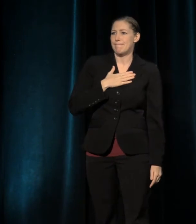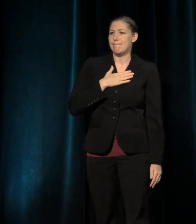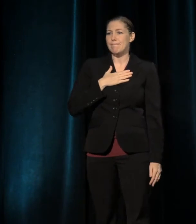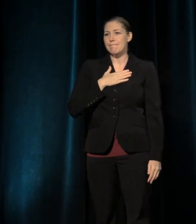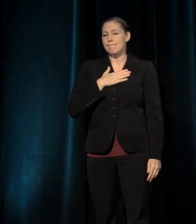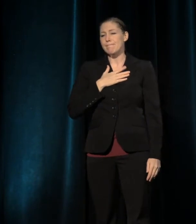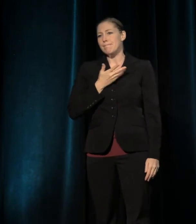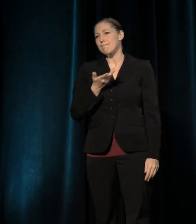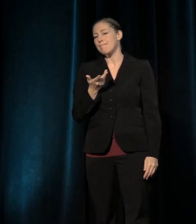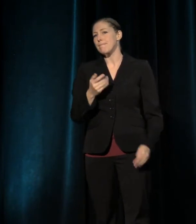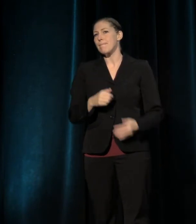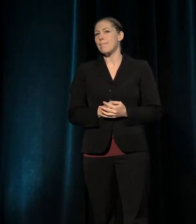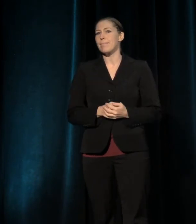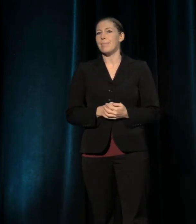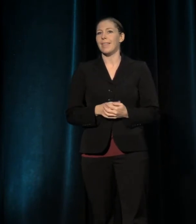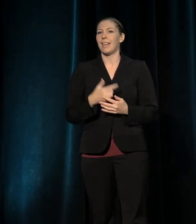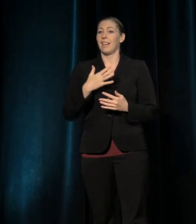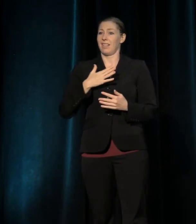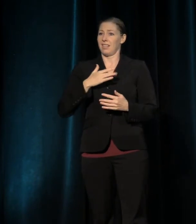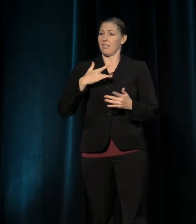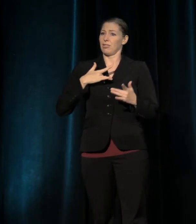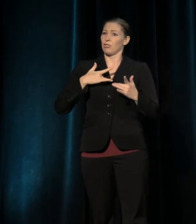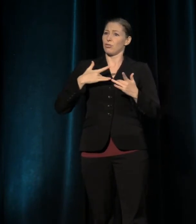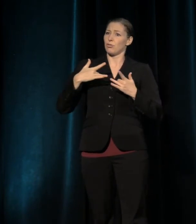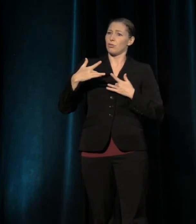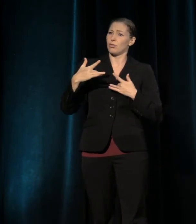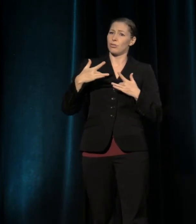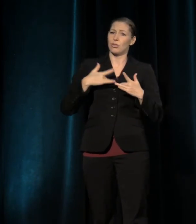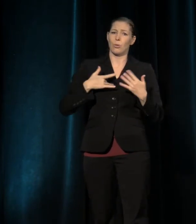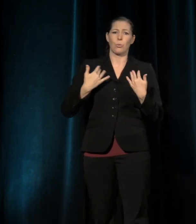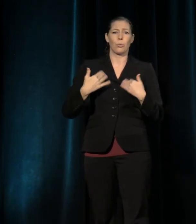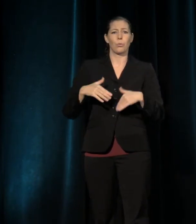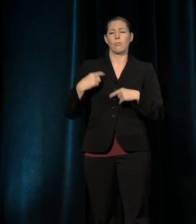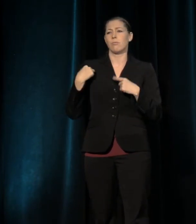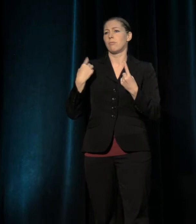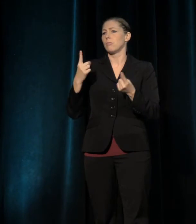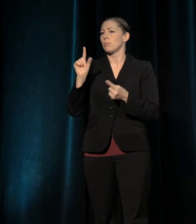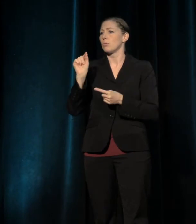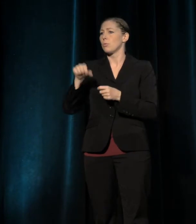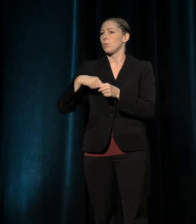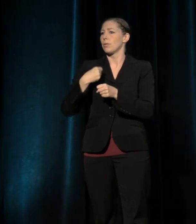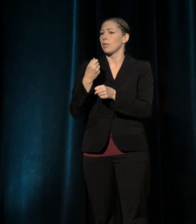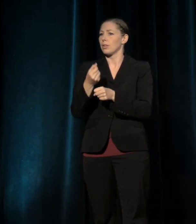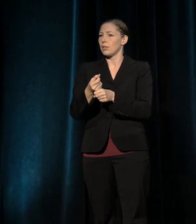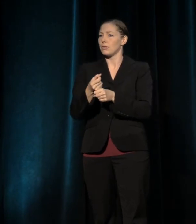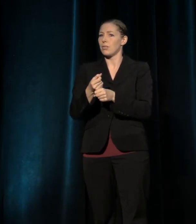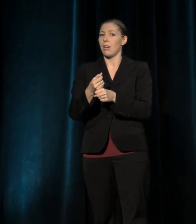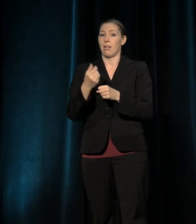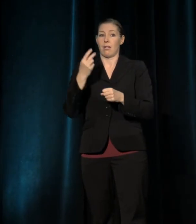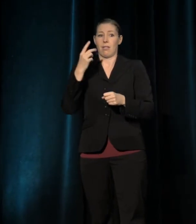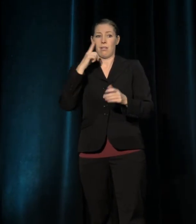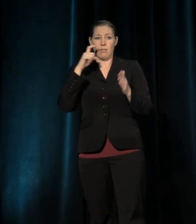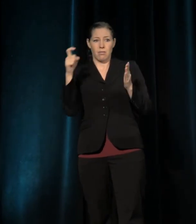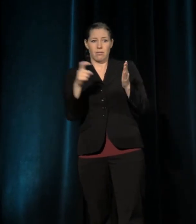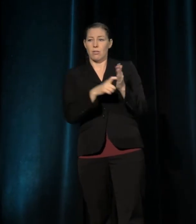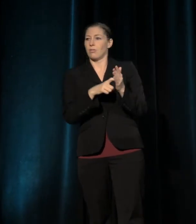I have grave concerns because over the last 20 years I've watched as artistic staffs have become siloed in theaters,